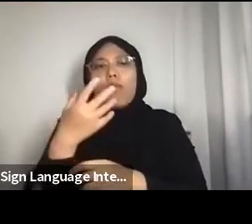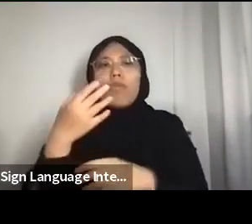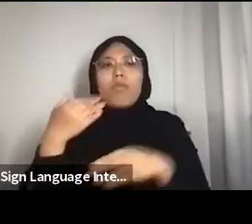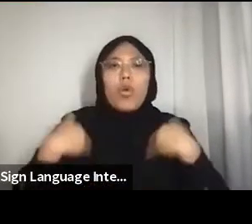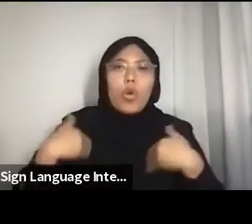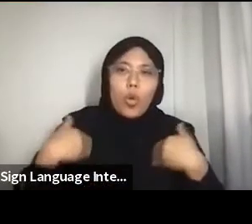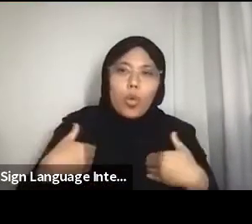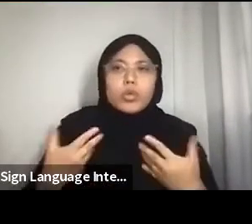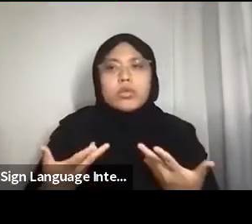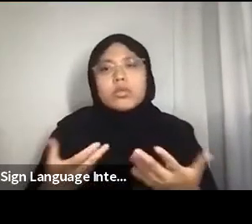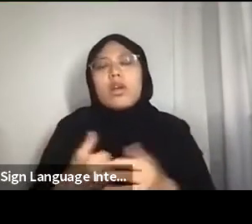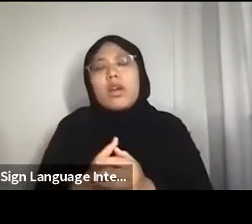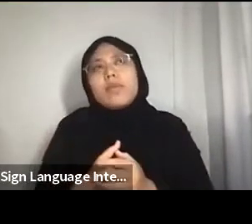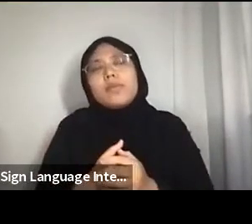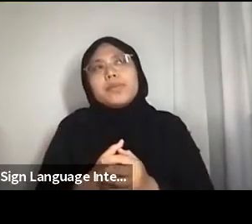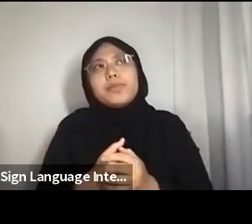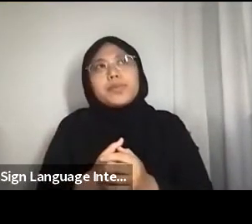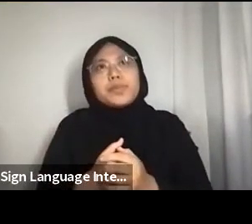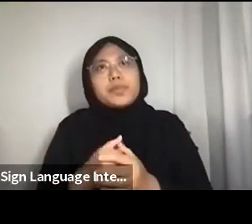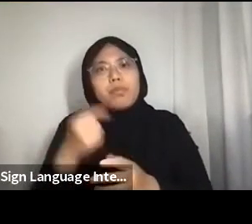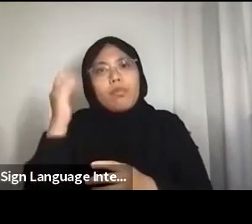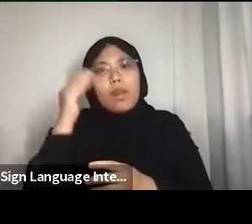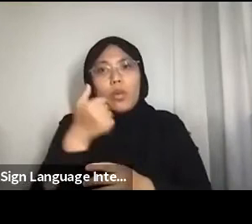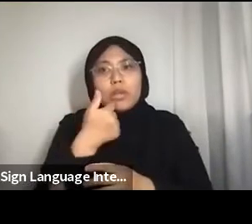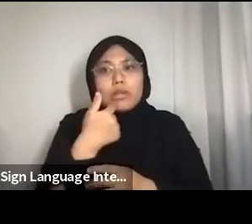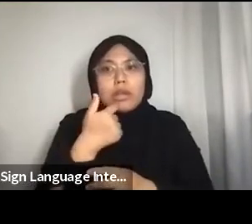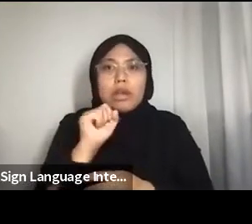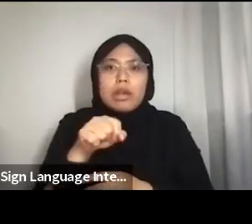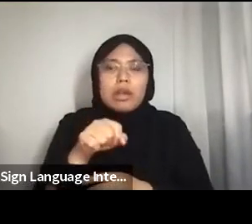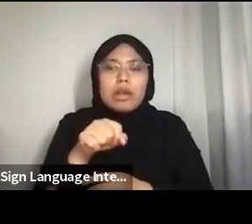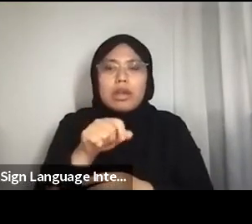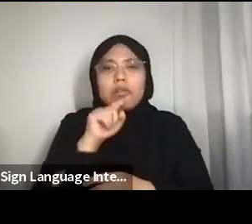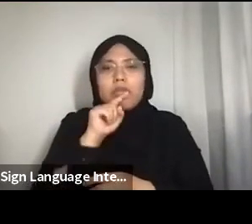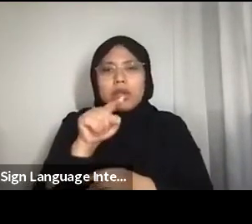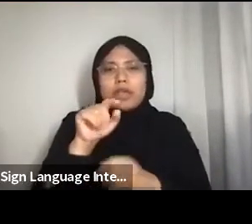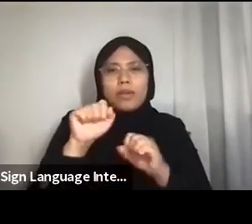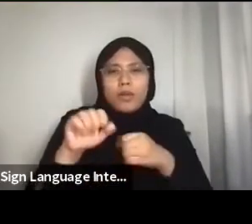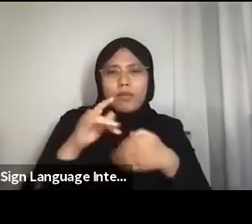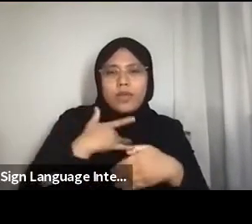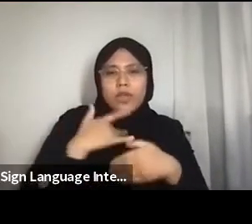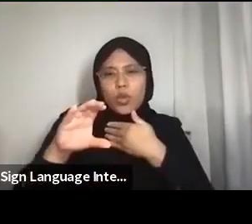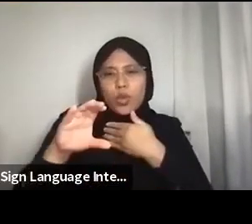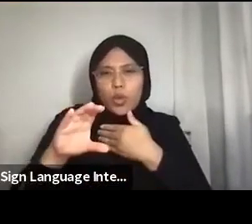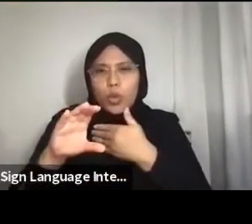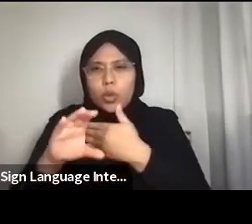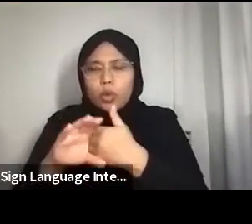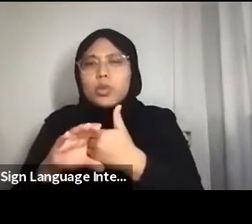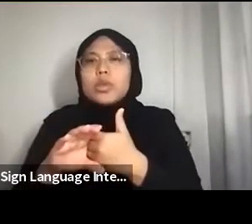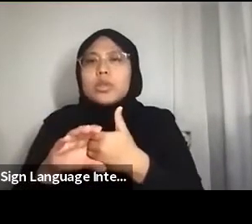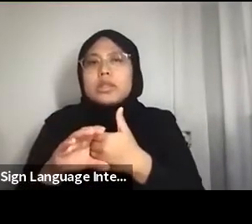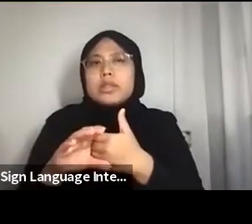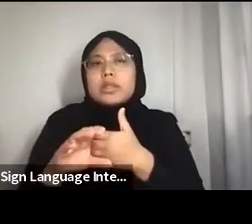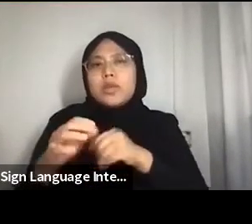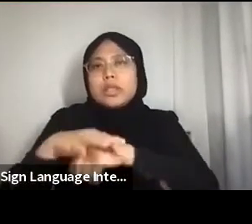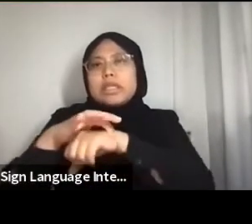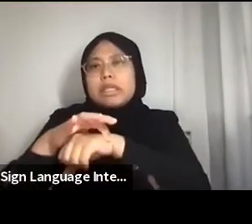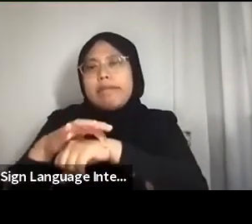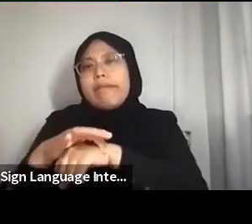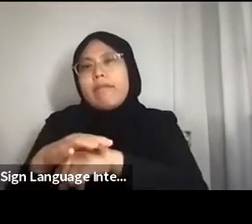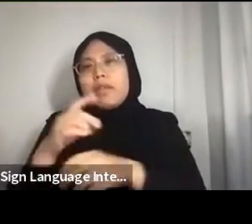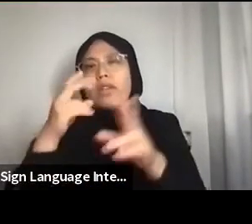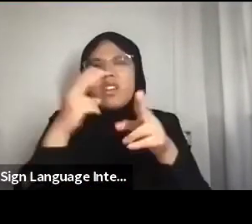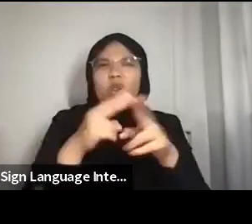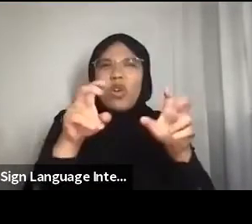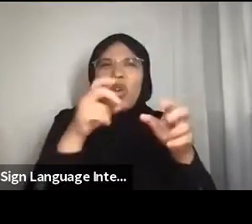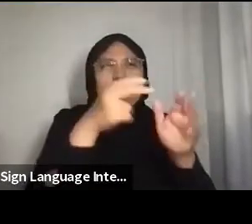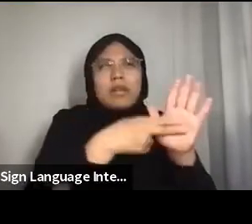So I would say that it’s really this closeness and this kinship with the earth. And whatever you call it, shamanism, animism,